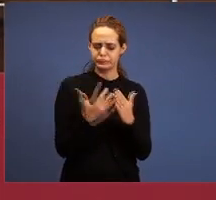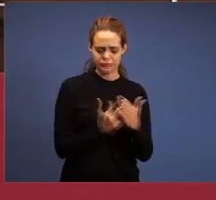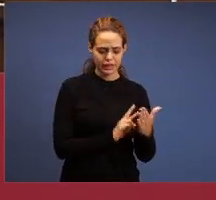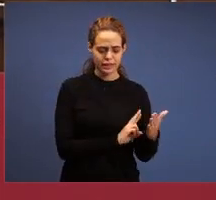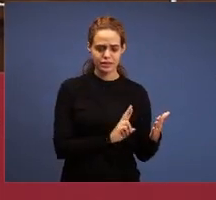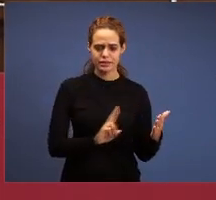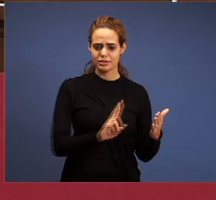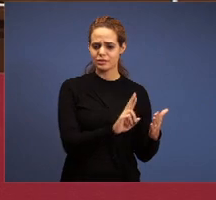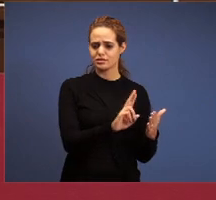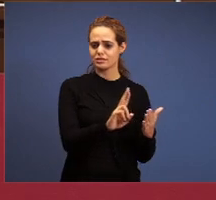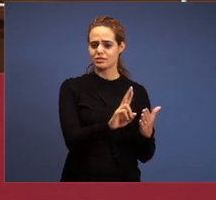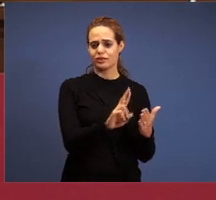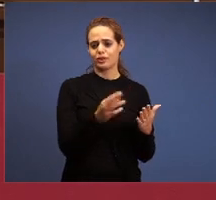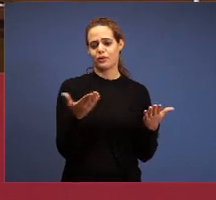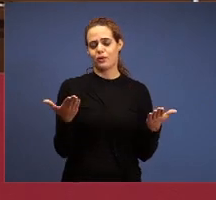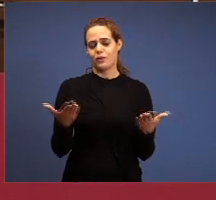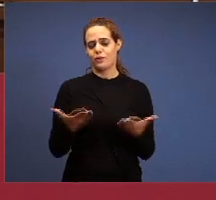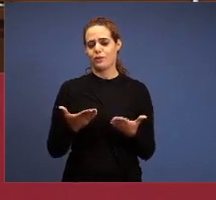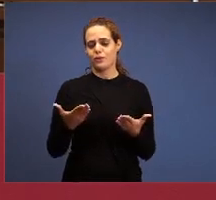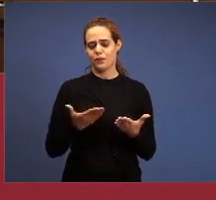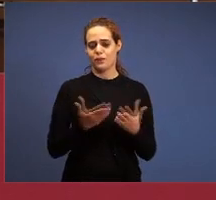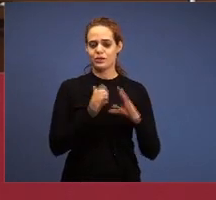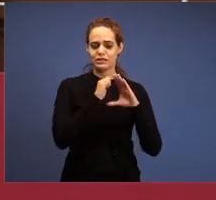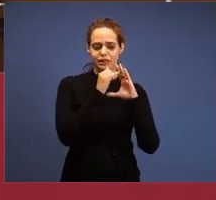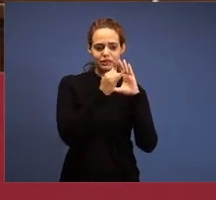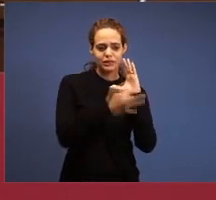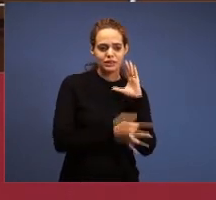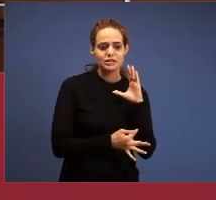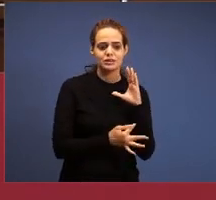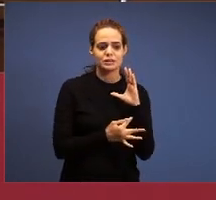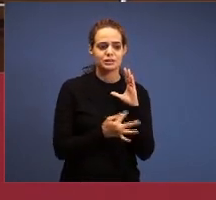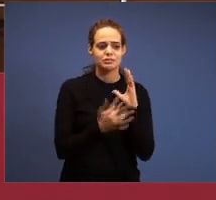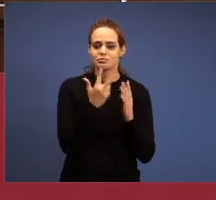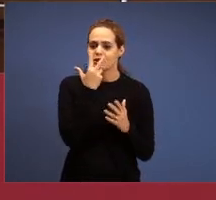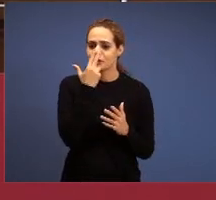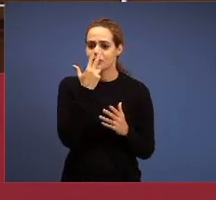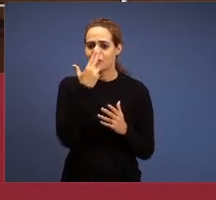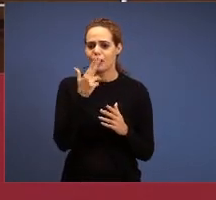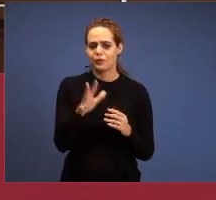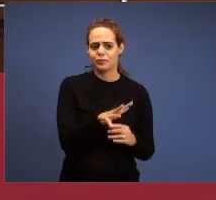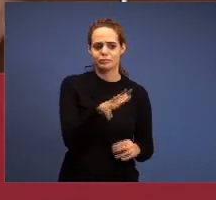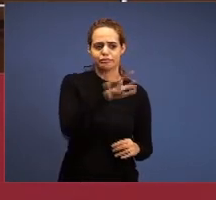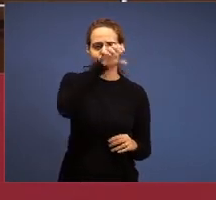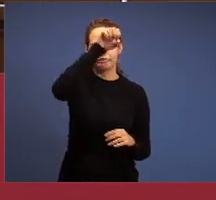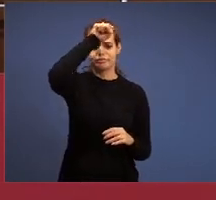with the same idolatry, the same witchcraft and says they're baptized with the Holy Spirit,